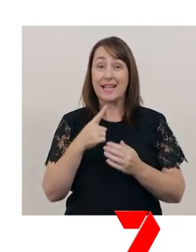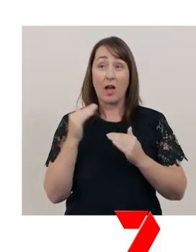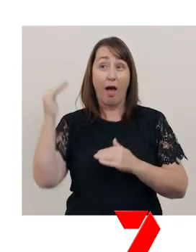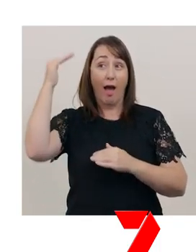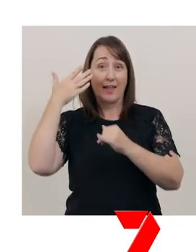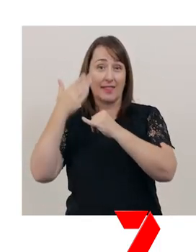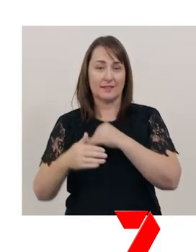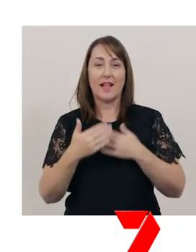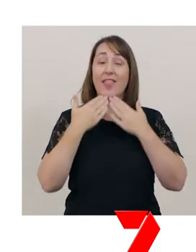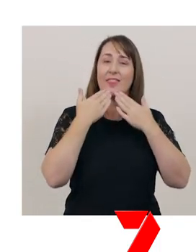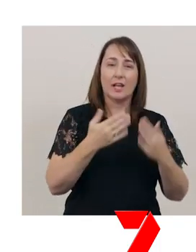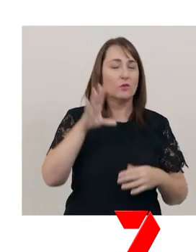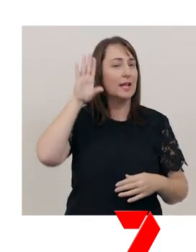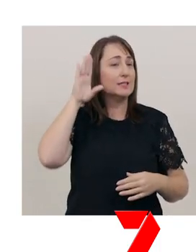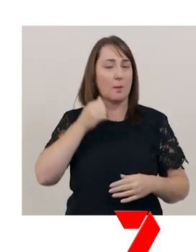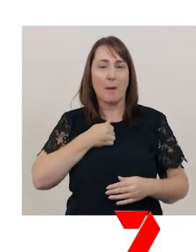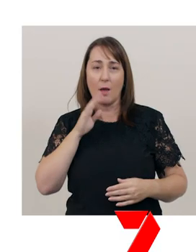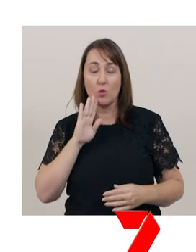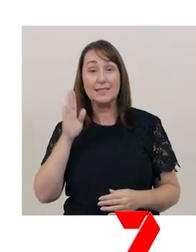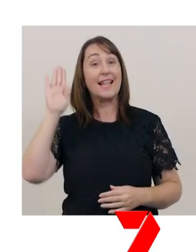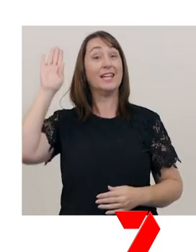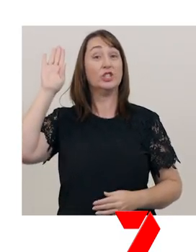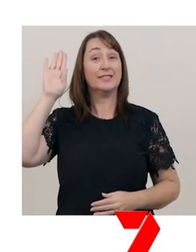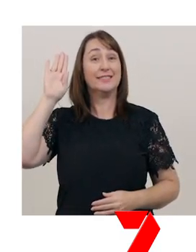"Thank you for listening to my presentation."